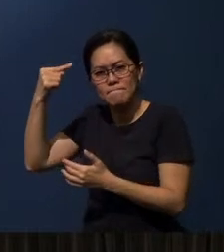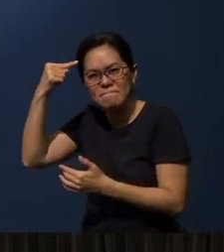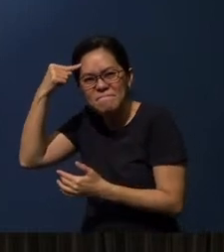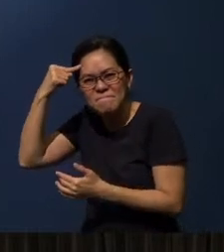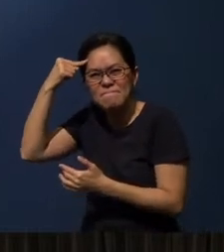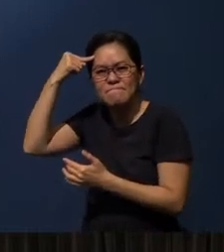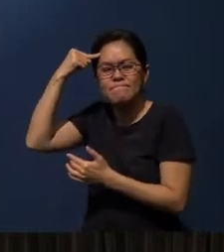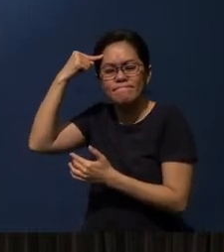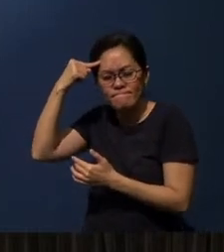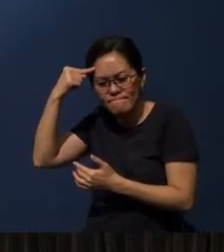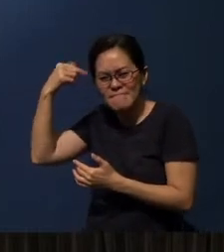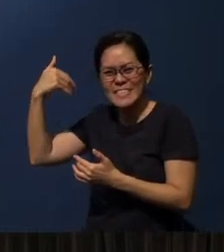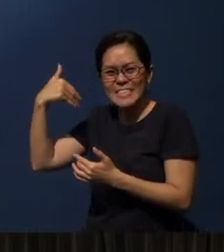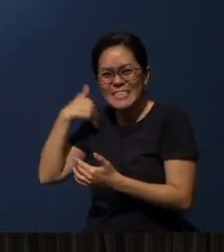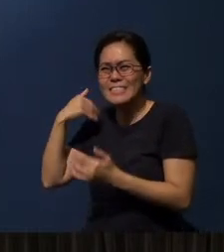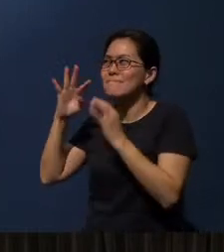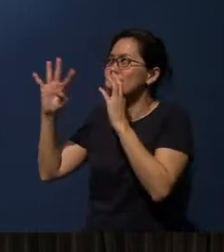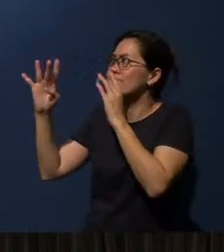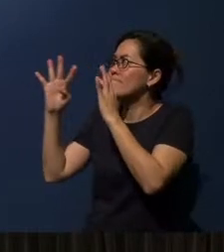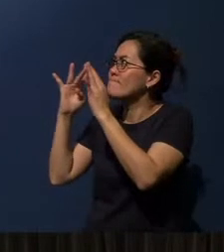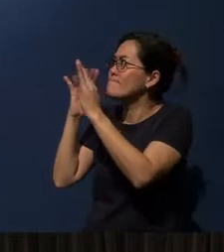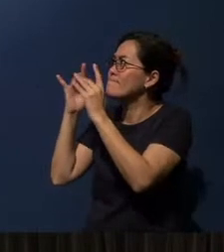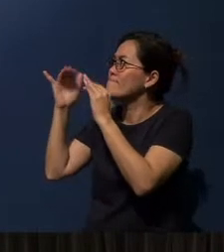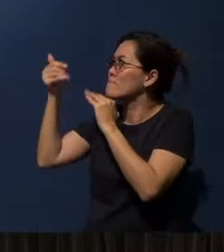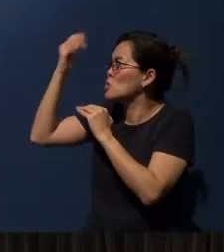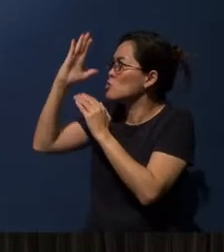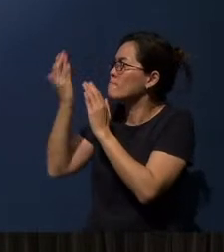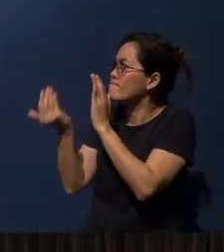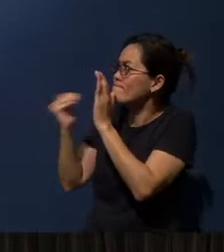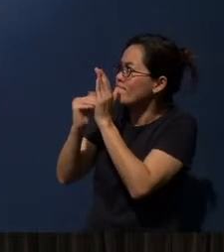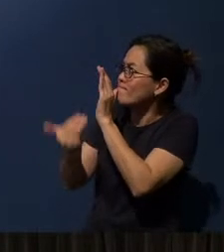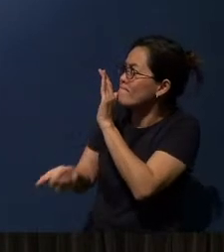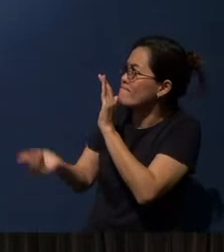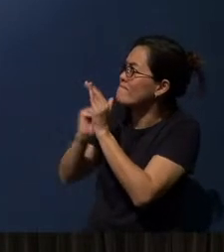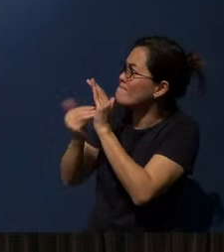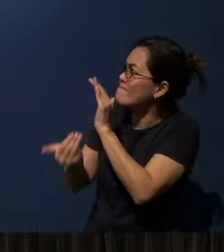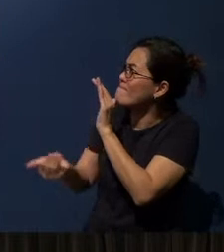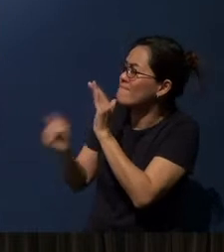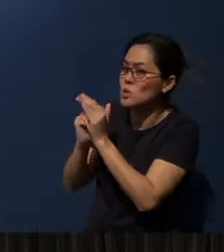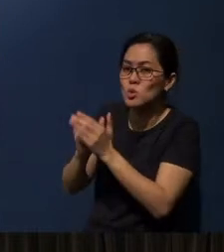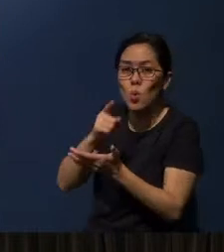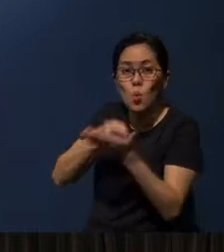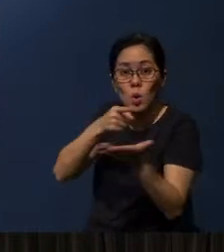It’s to have a conversation with God over and over again on what you’ve learnt.